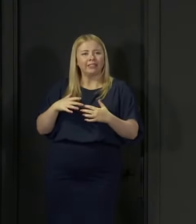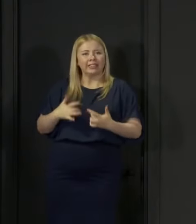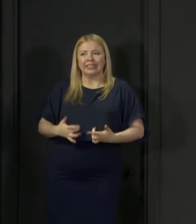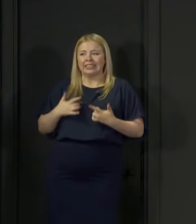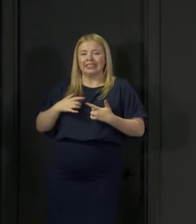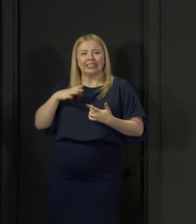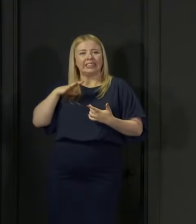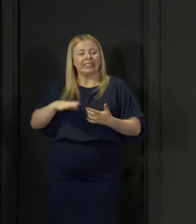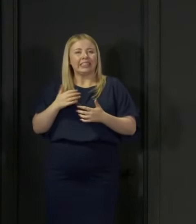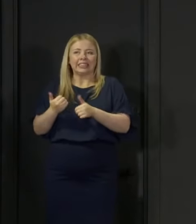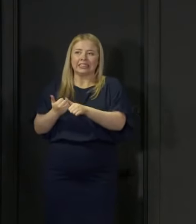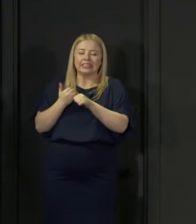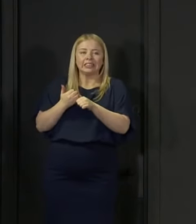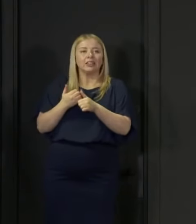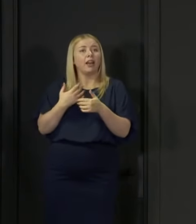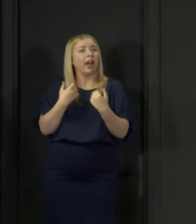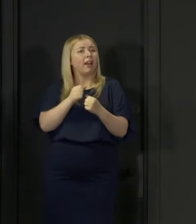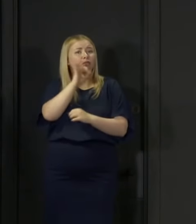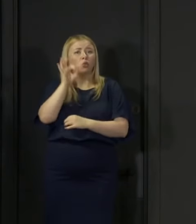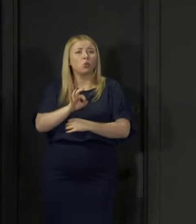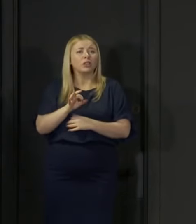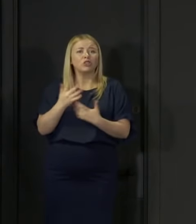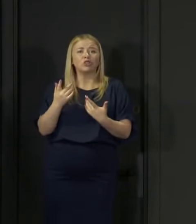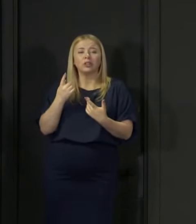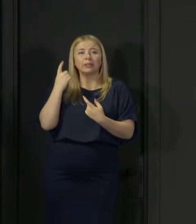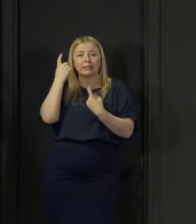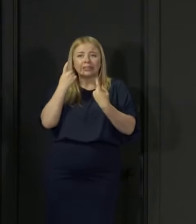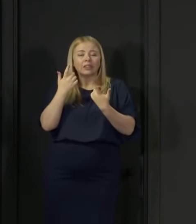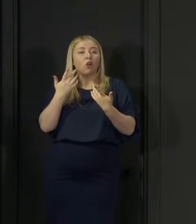For example, if you have a question about your results or if you want to appeal the